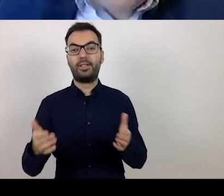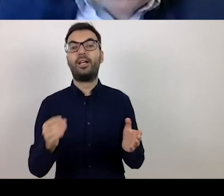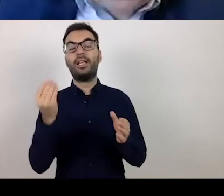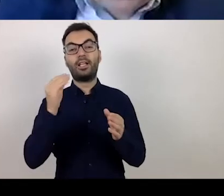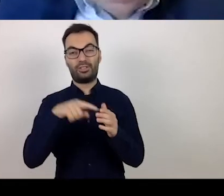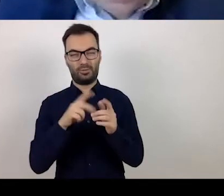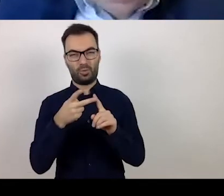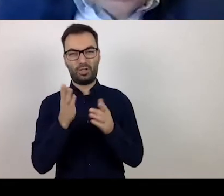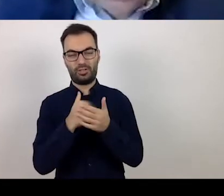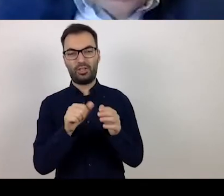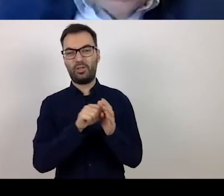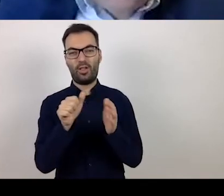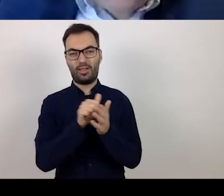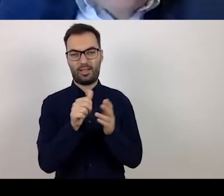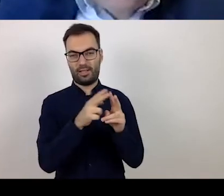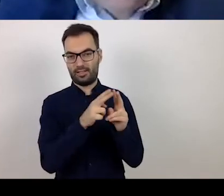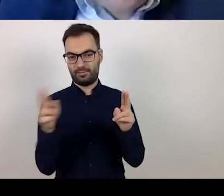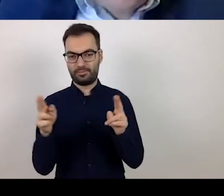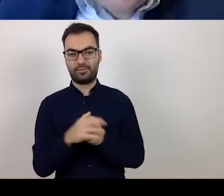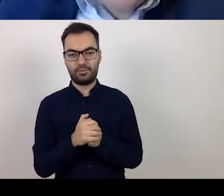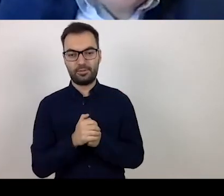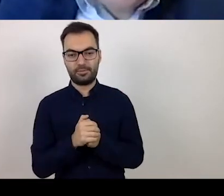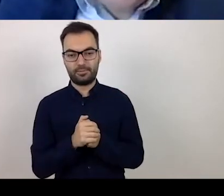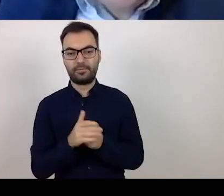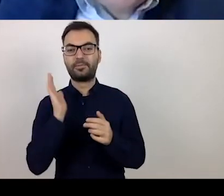we will deal with amendments to the guidelines